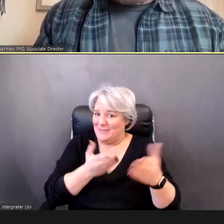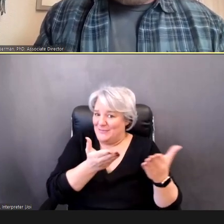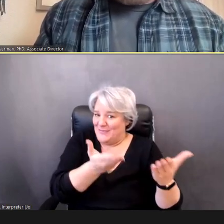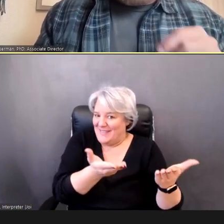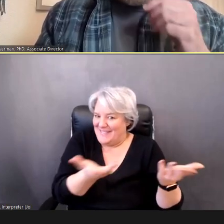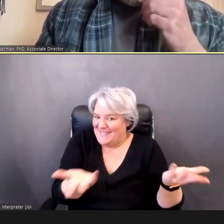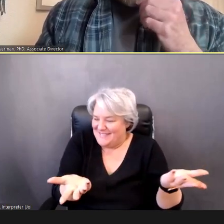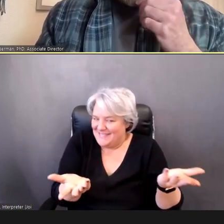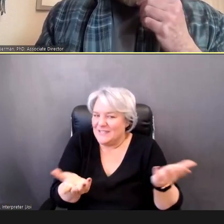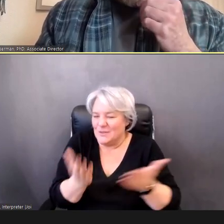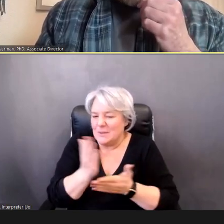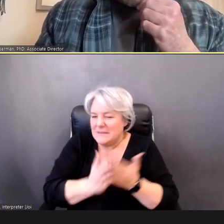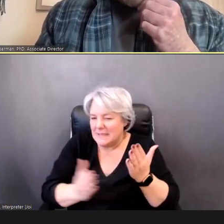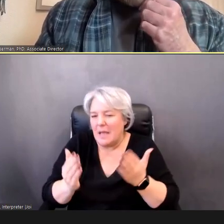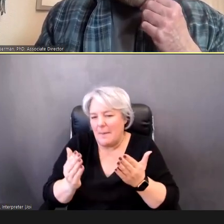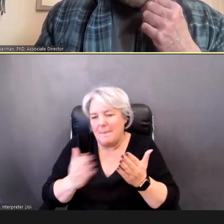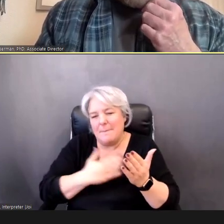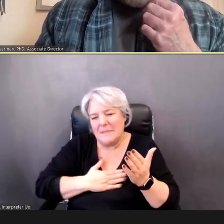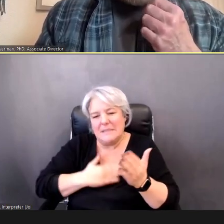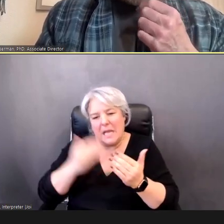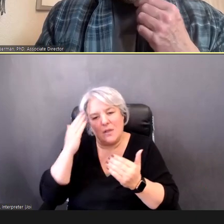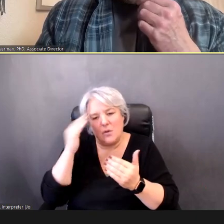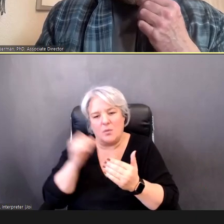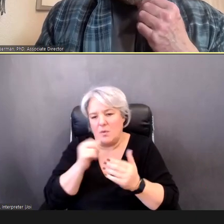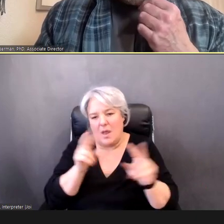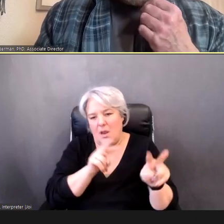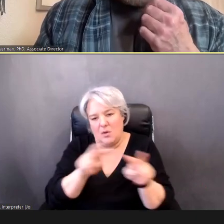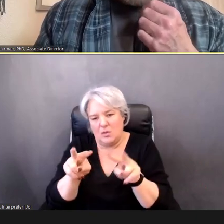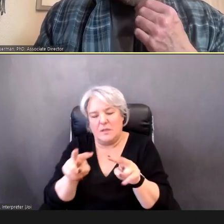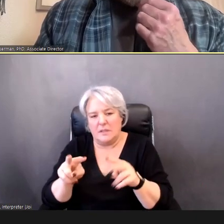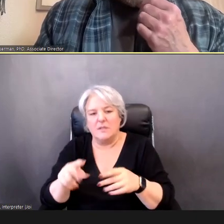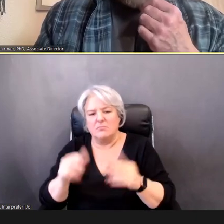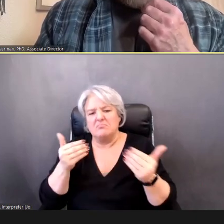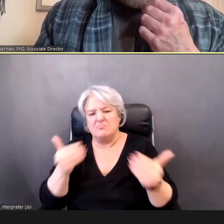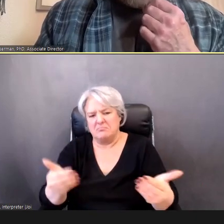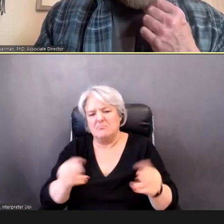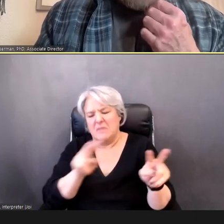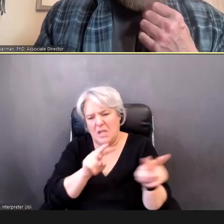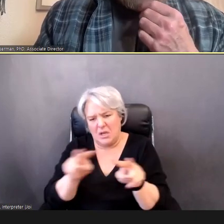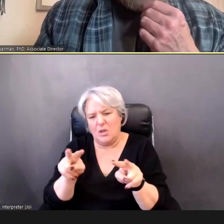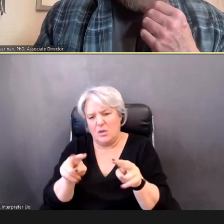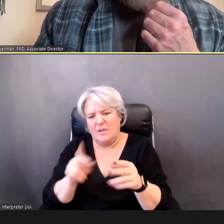In terms of resources, that were needed. DR.